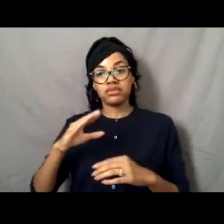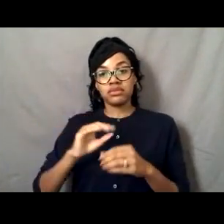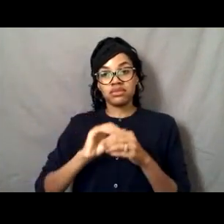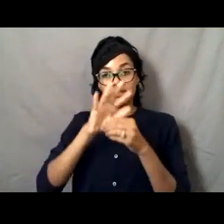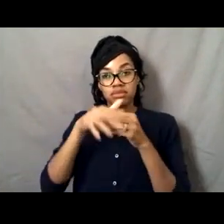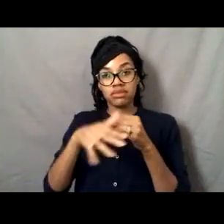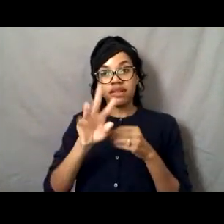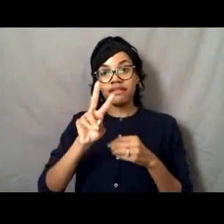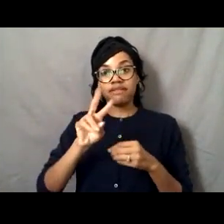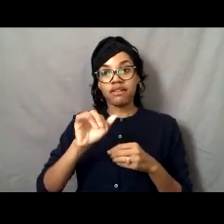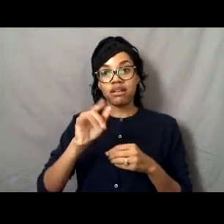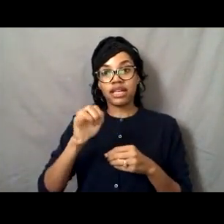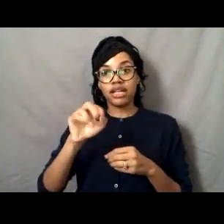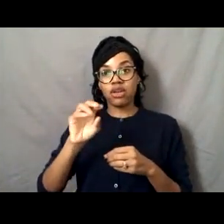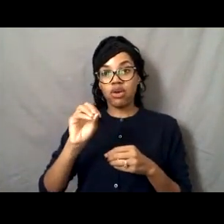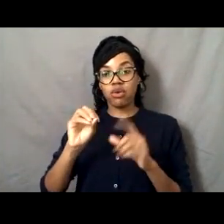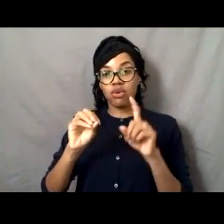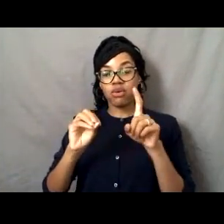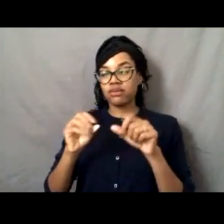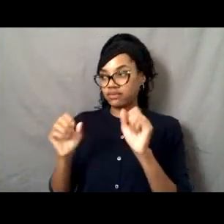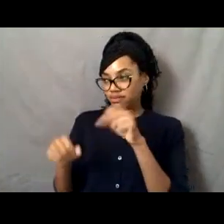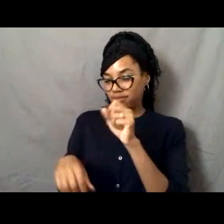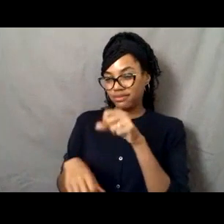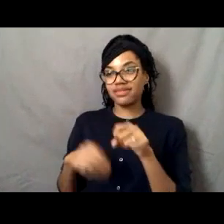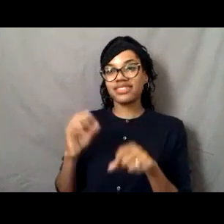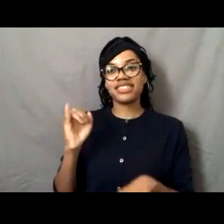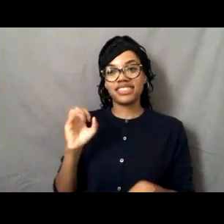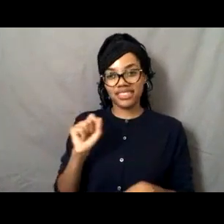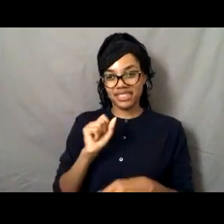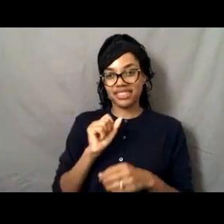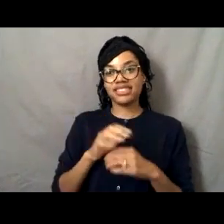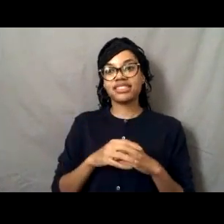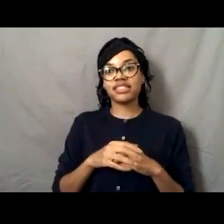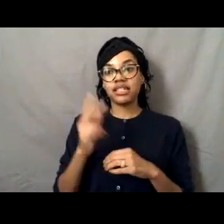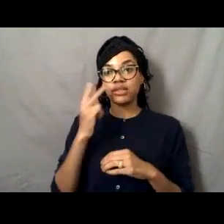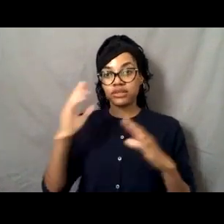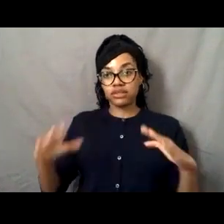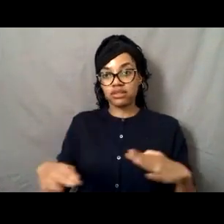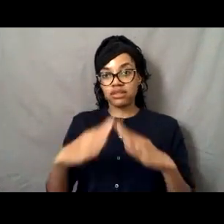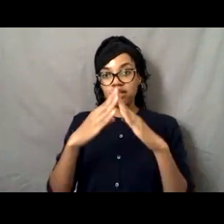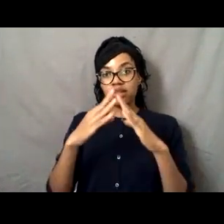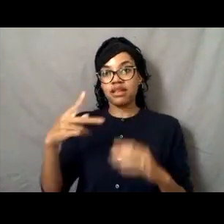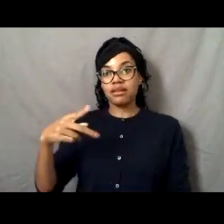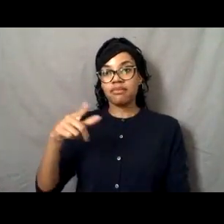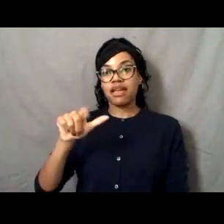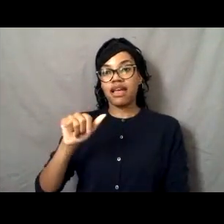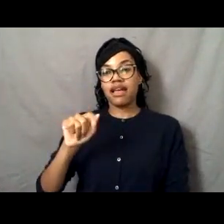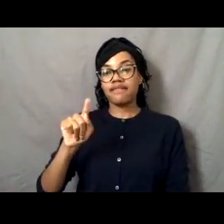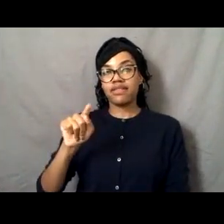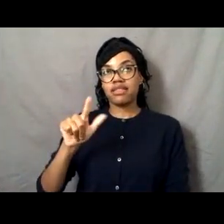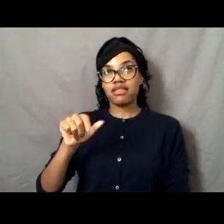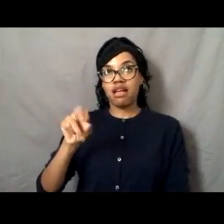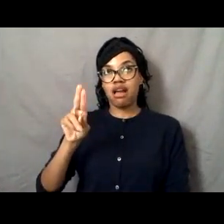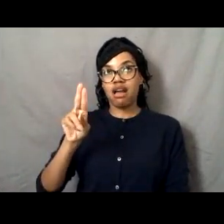That is a volcano. That is Pavlof Volcano on the Alaska Peninsula